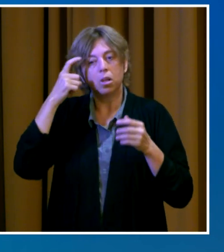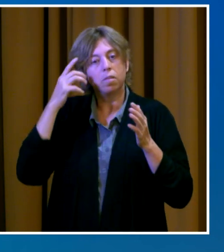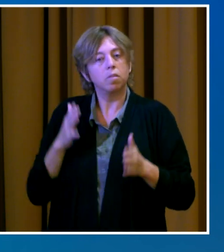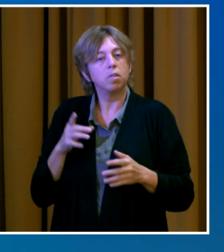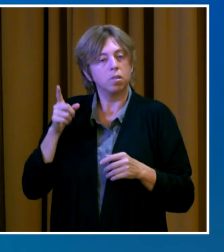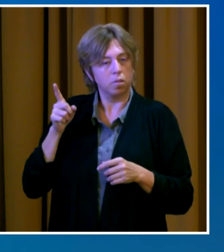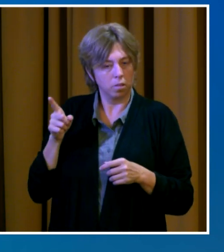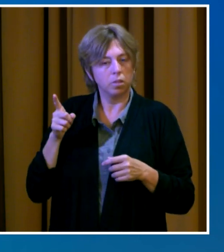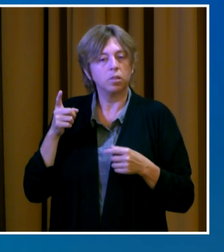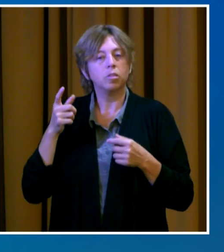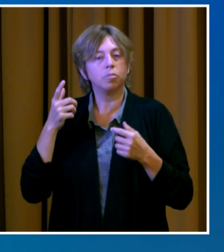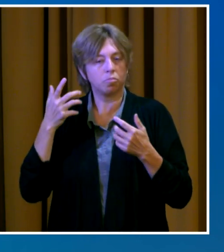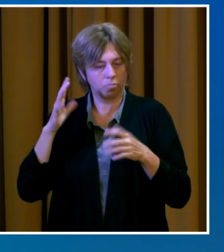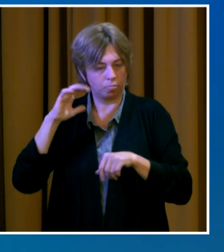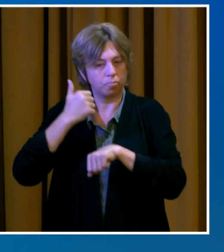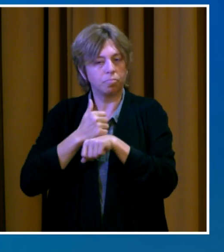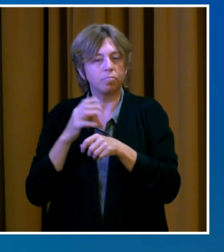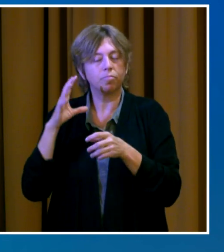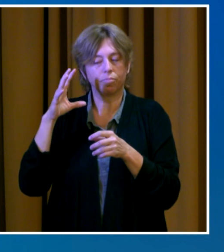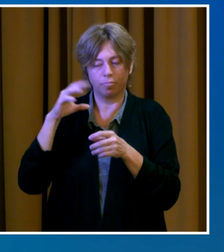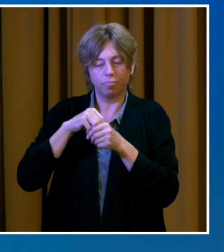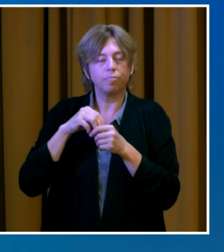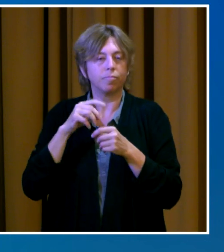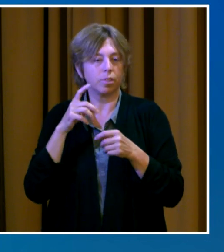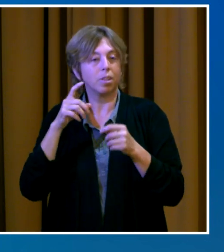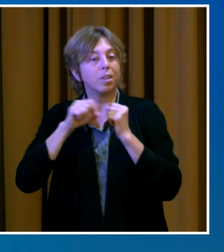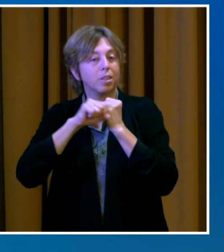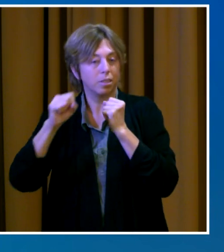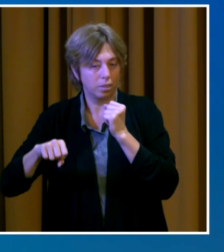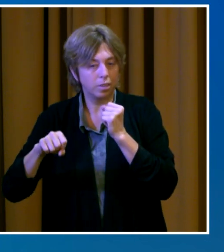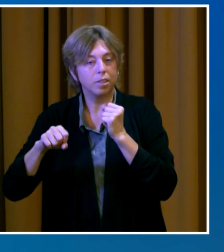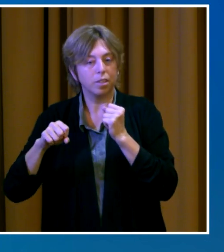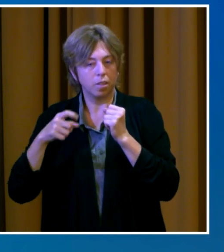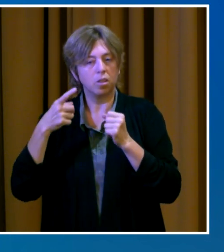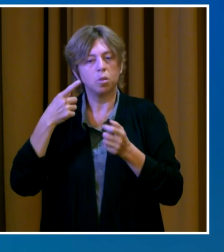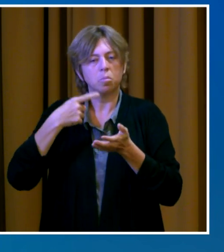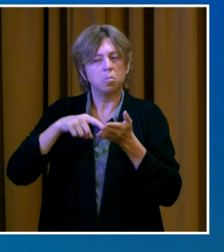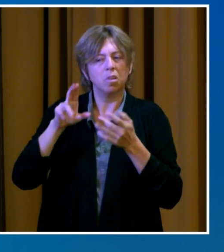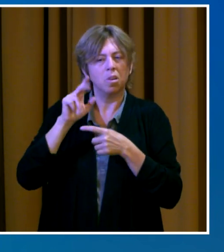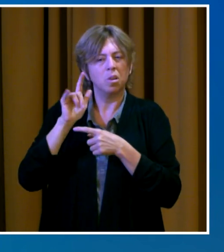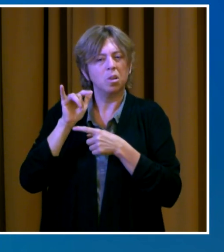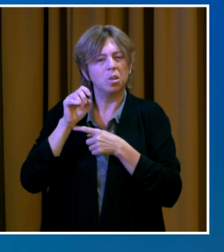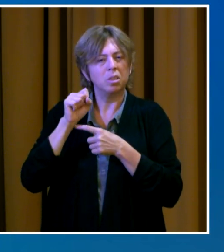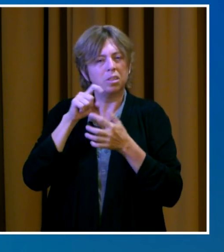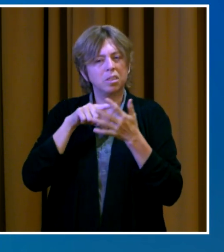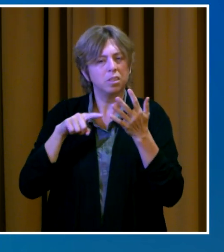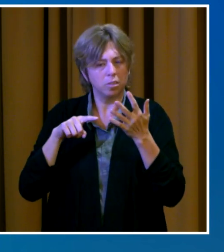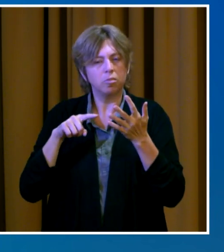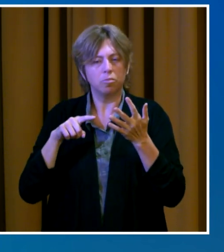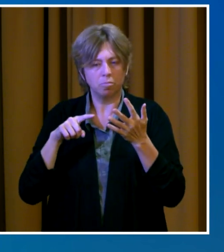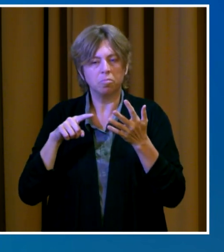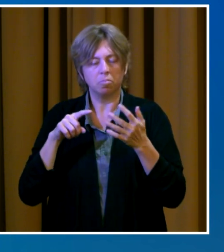utility moratorium through September 30th. That means the city will continue to keep your water